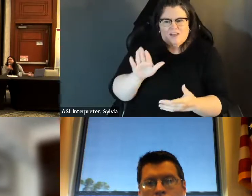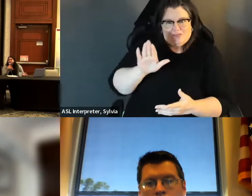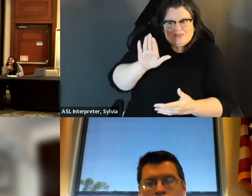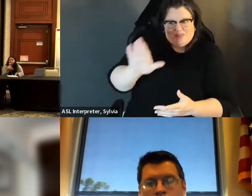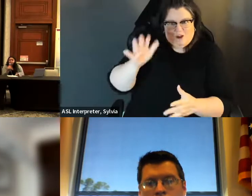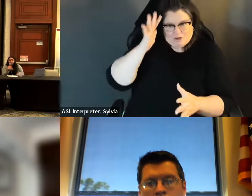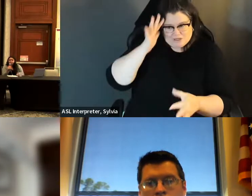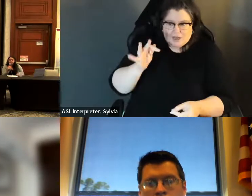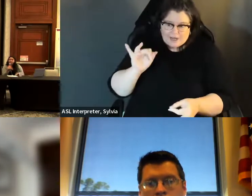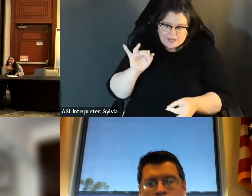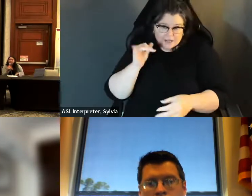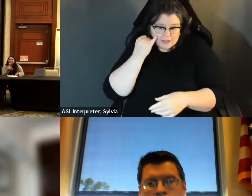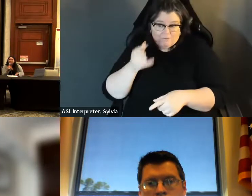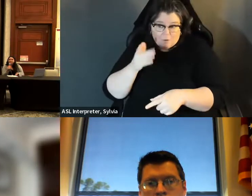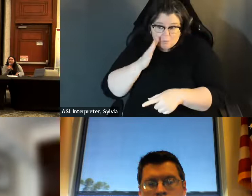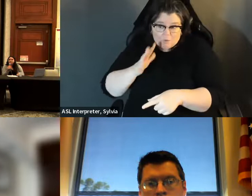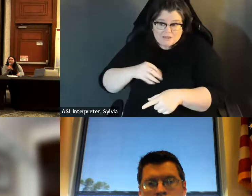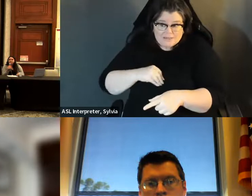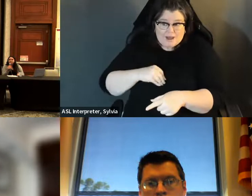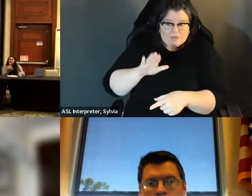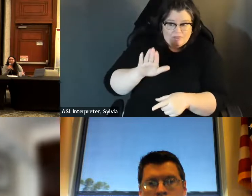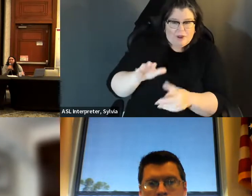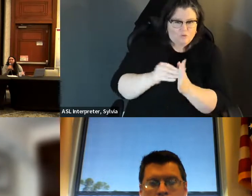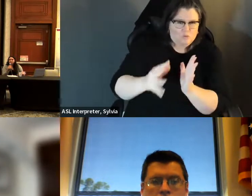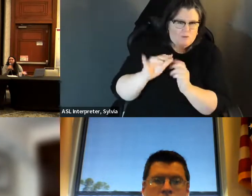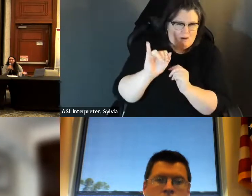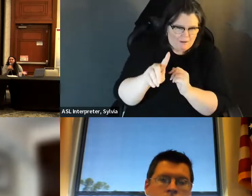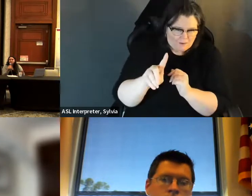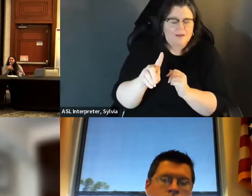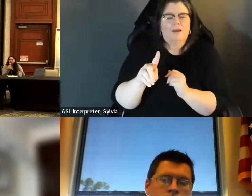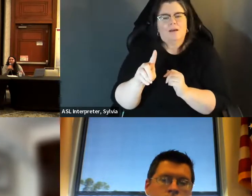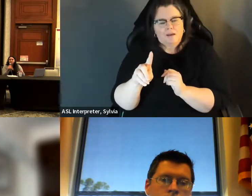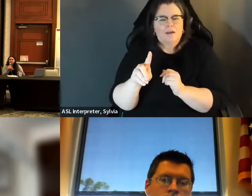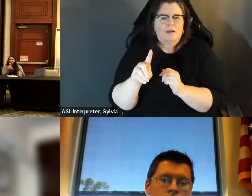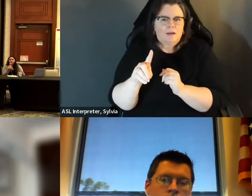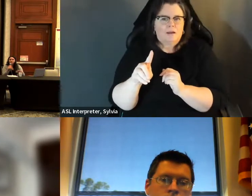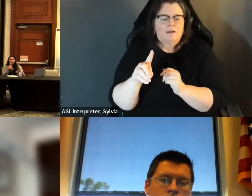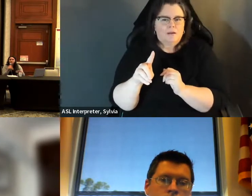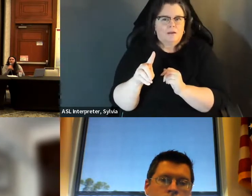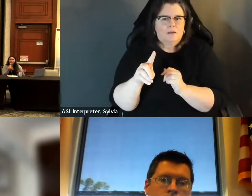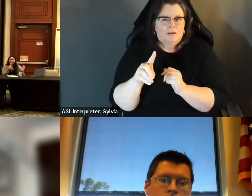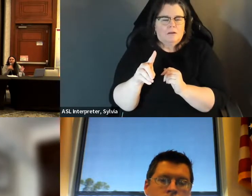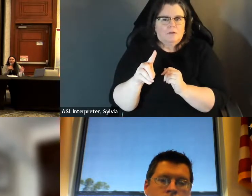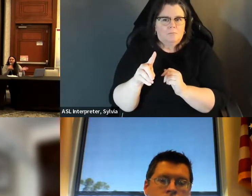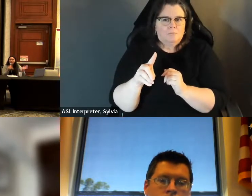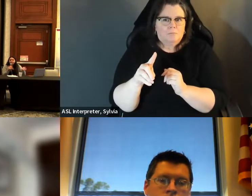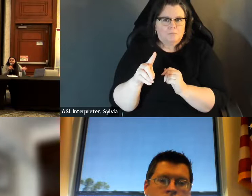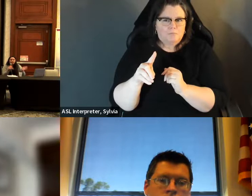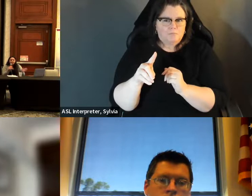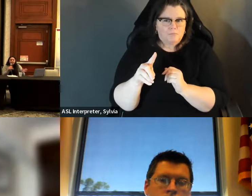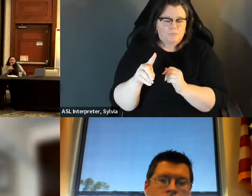And so what ends up happening is it's kind of at the discretion of the person App and poll workers are human and and voter. workers are human, and voter ID is really intensive with information at times. And so it's very natural for us to